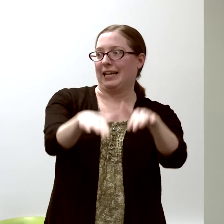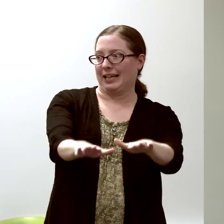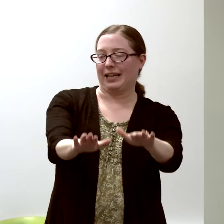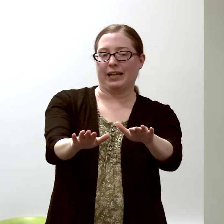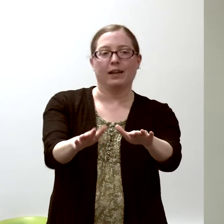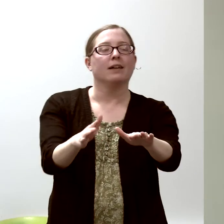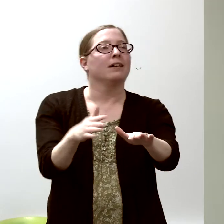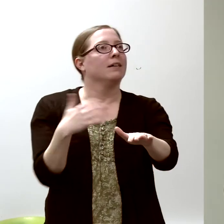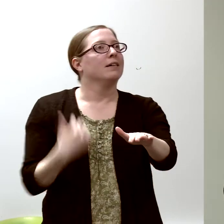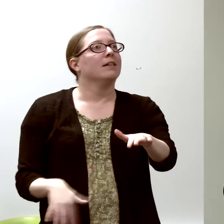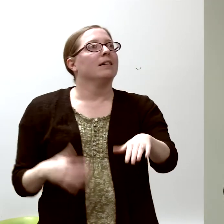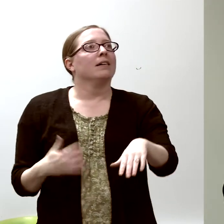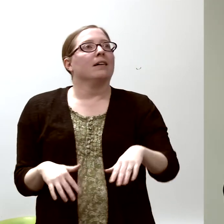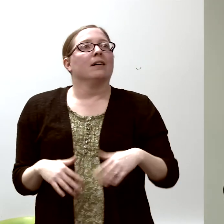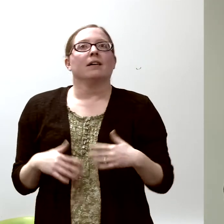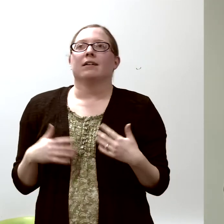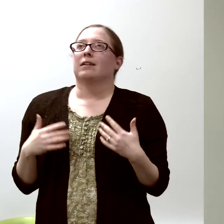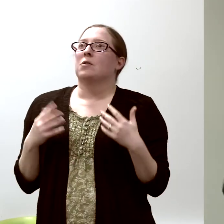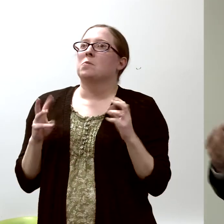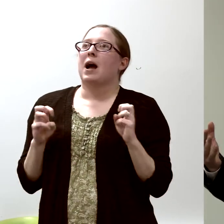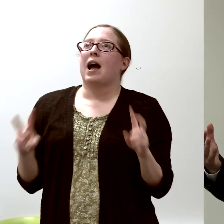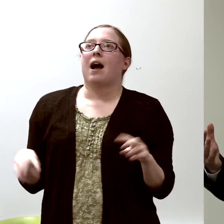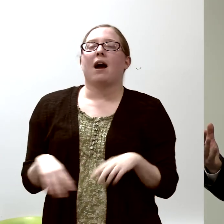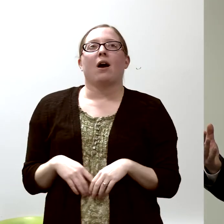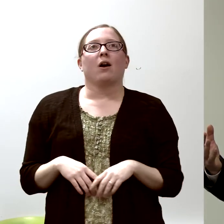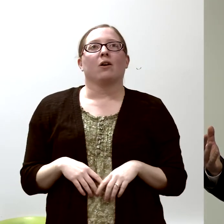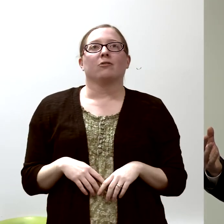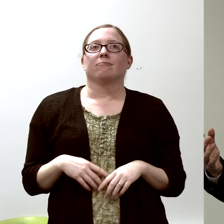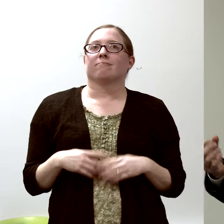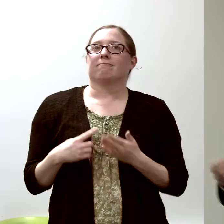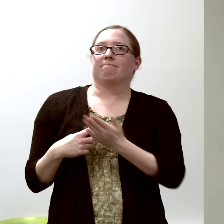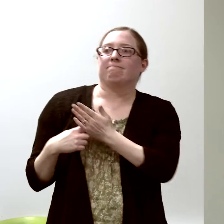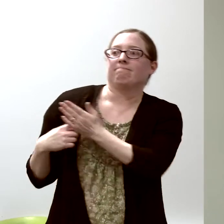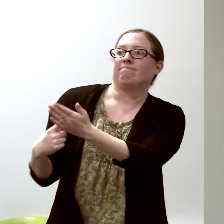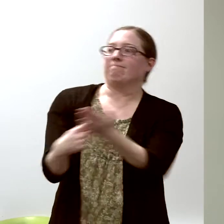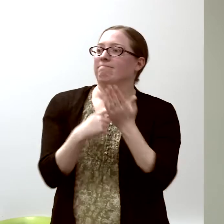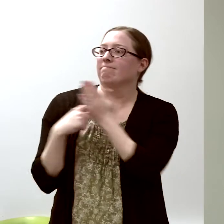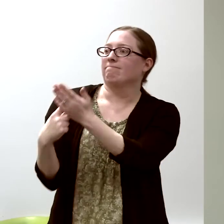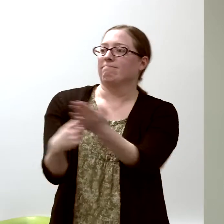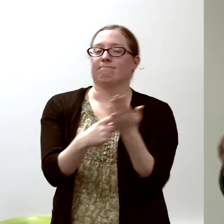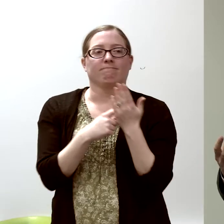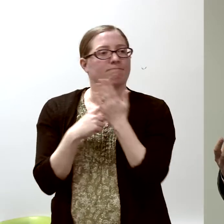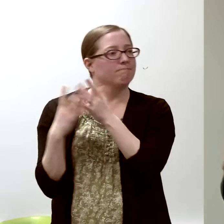we had discussions about everything--